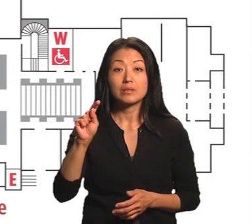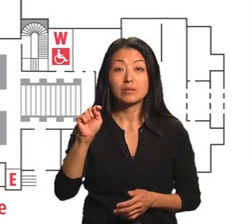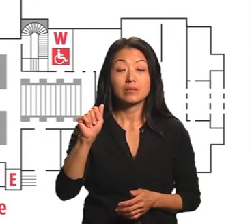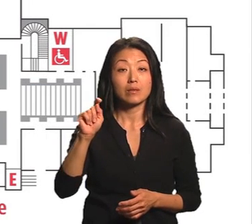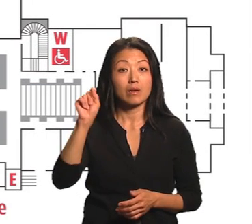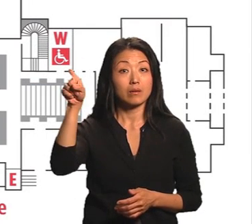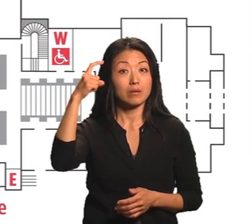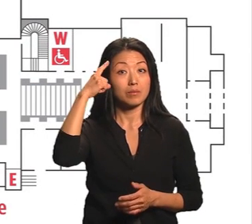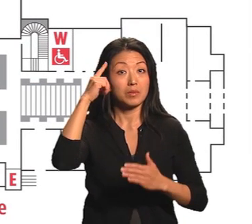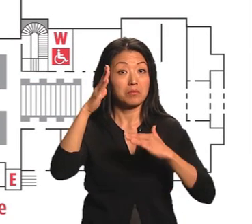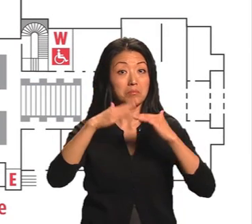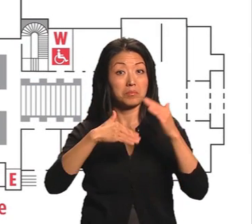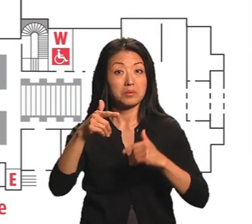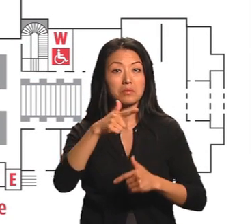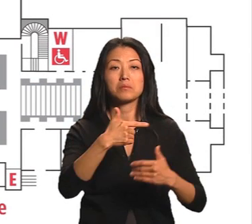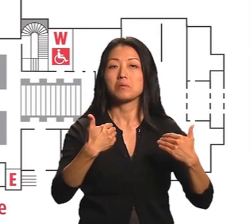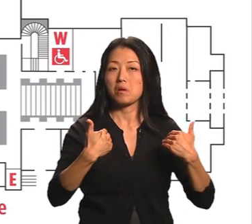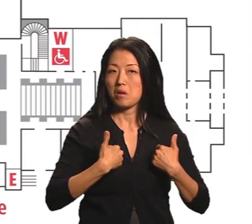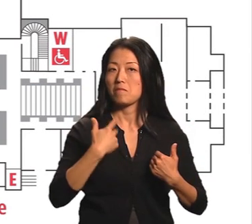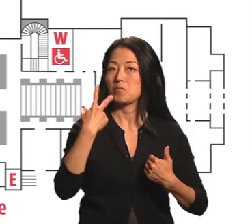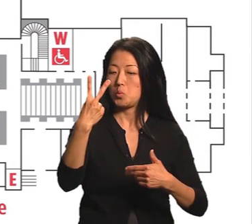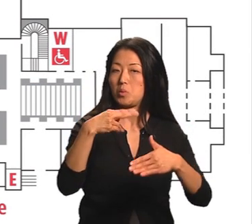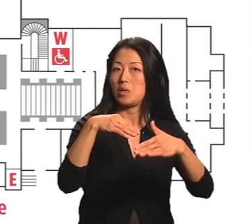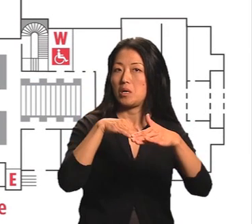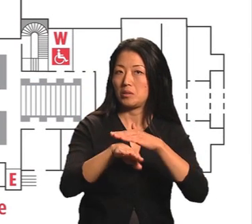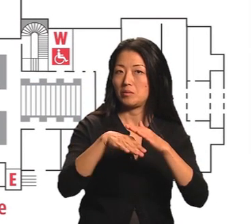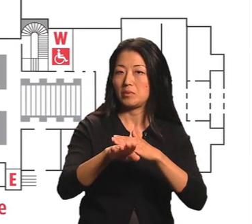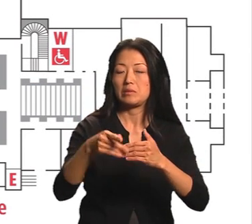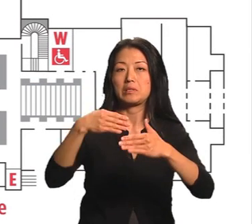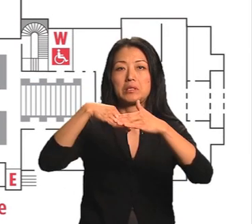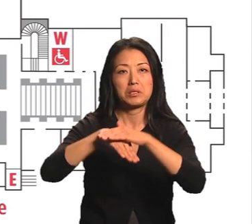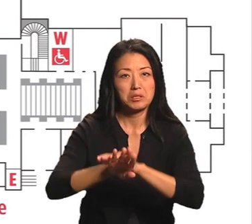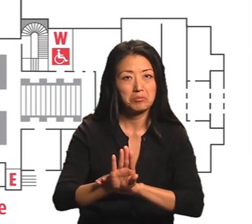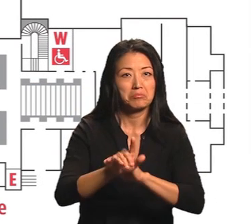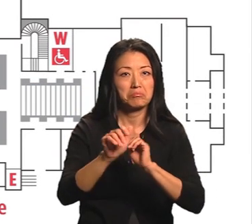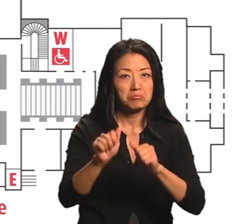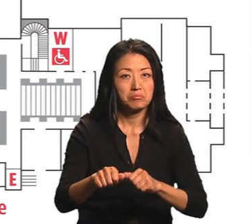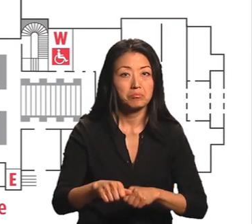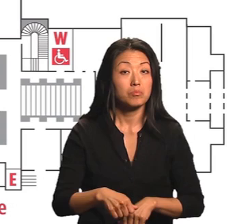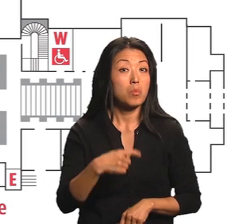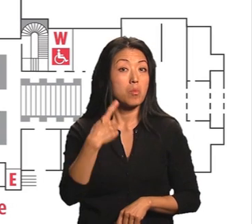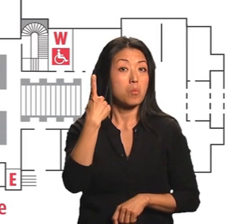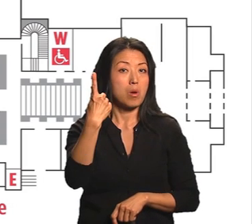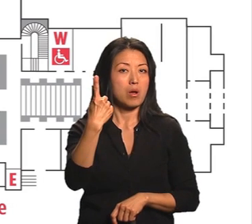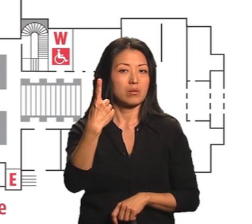The State Capitol building has two accessible entrances,